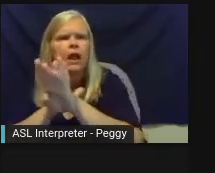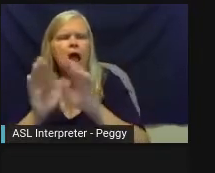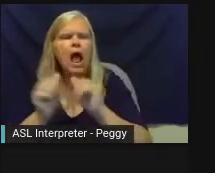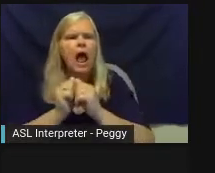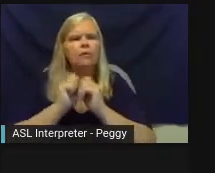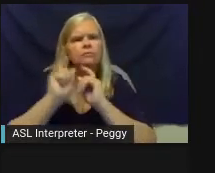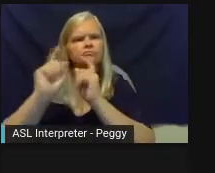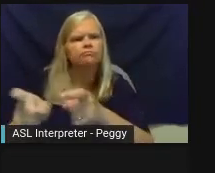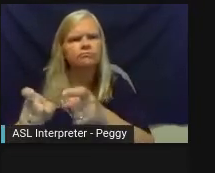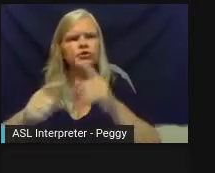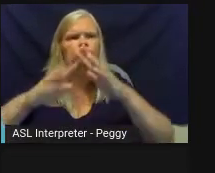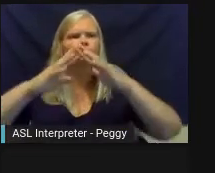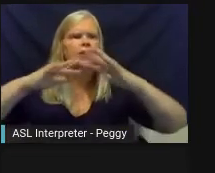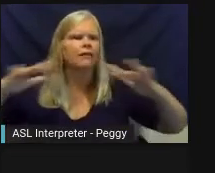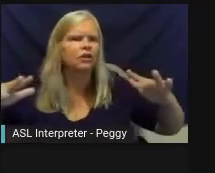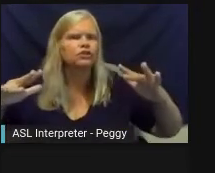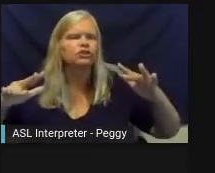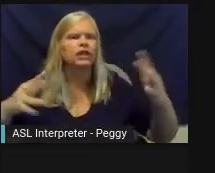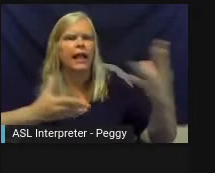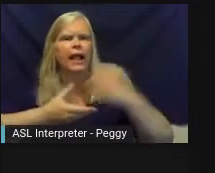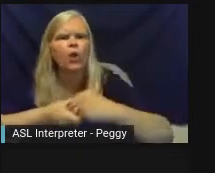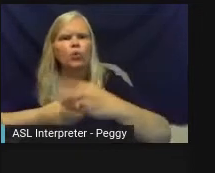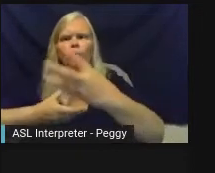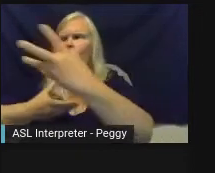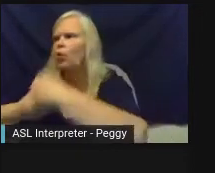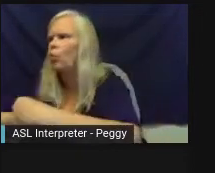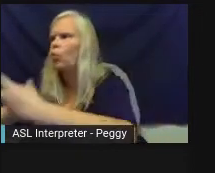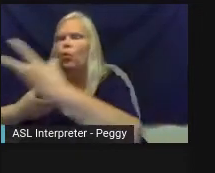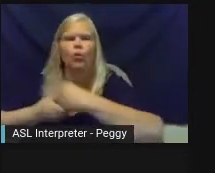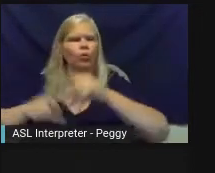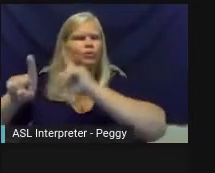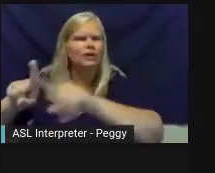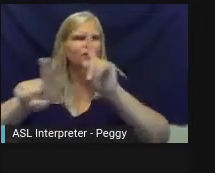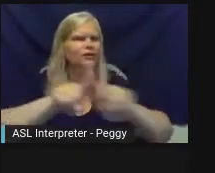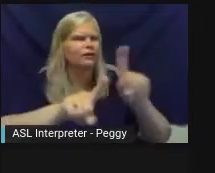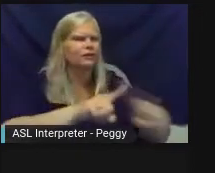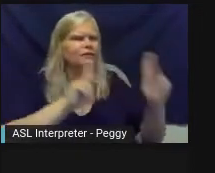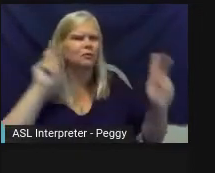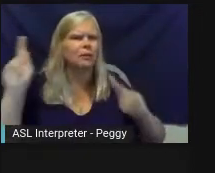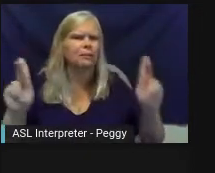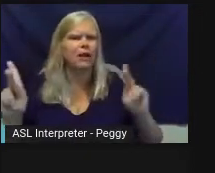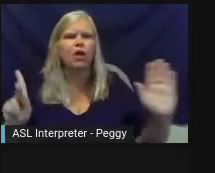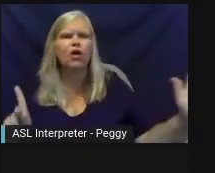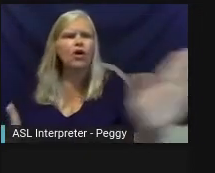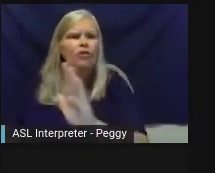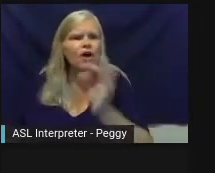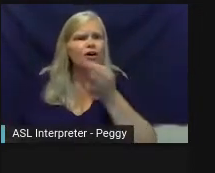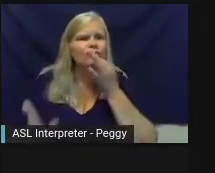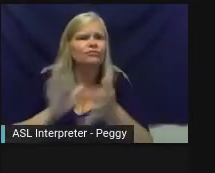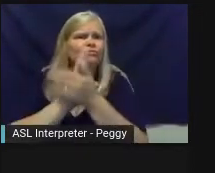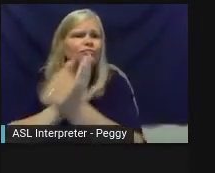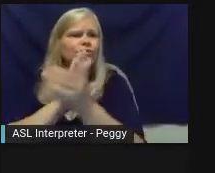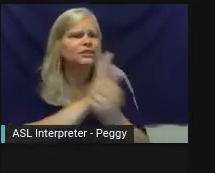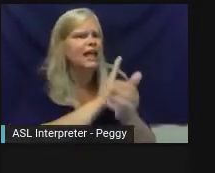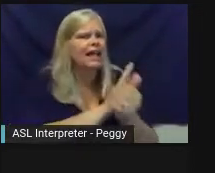equity, and inclusion goals, how the art is bringing people, talent attraction and retention. I'm sure these are all the same things you're talking